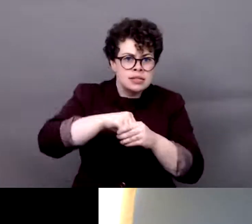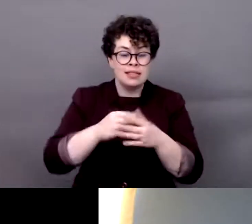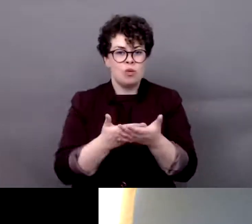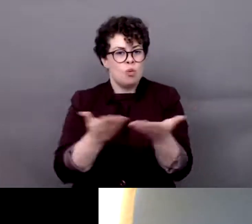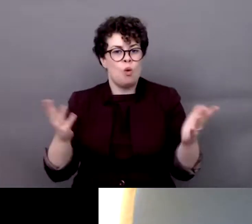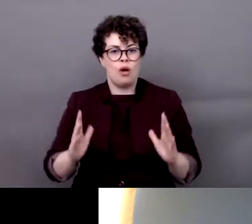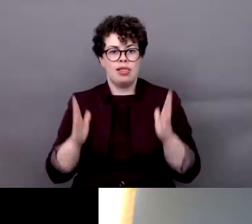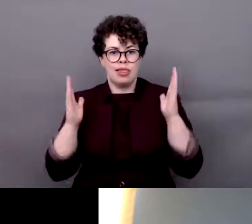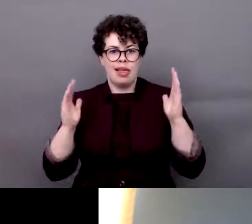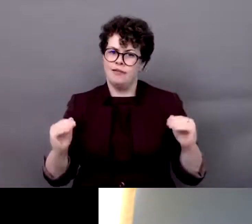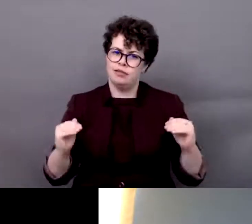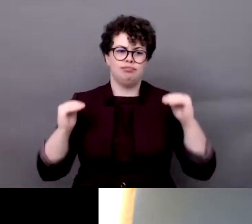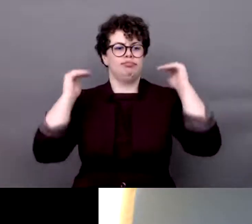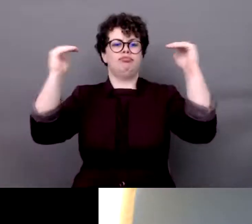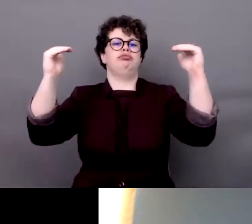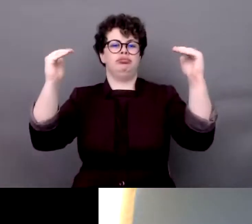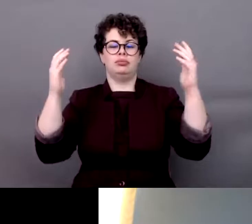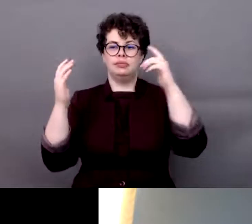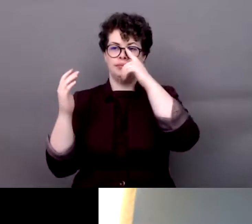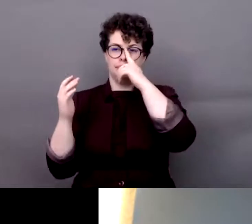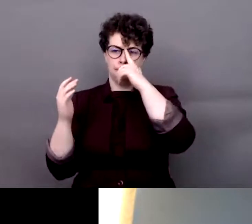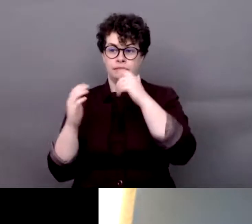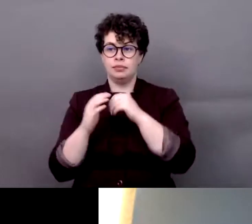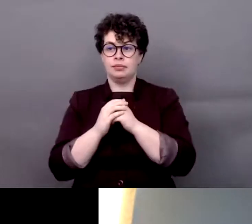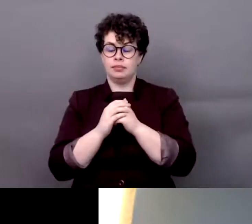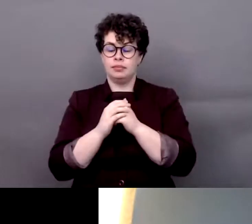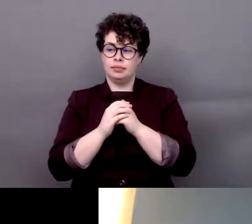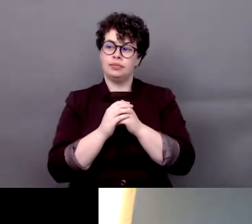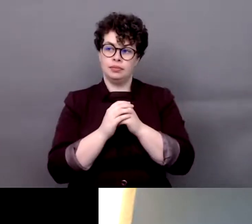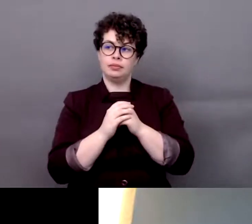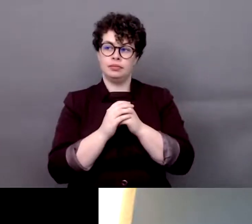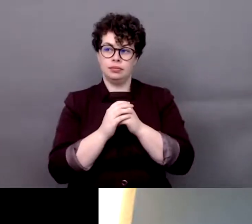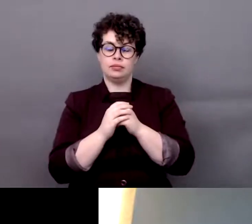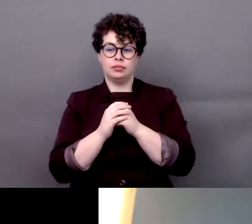disabilities especially because we need to make sure that we need